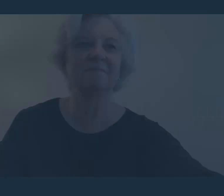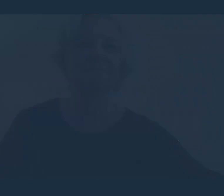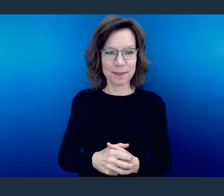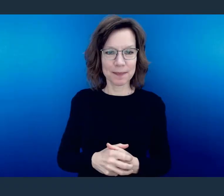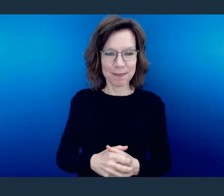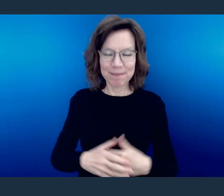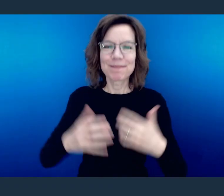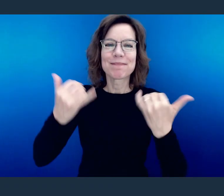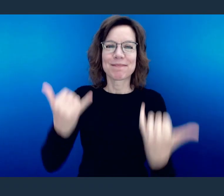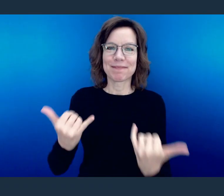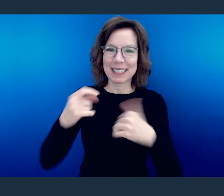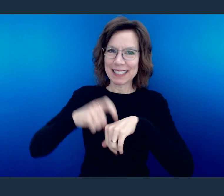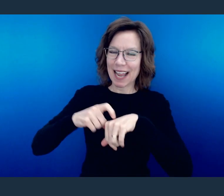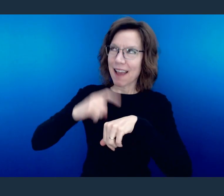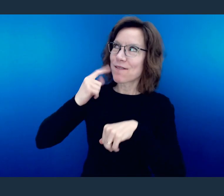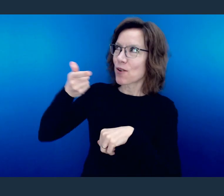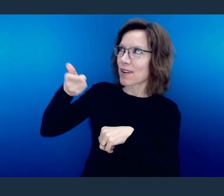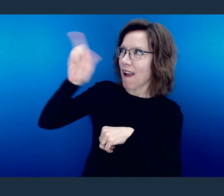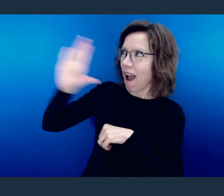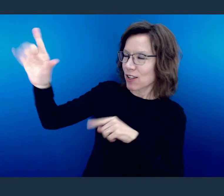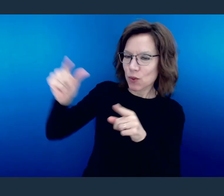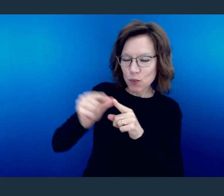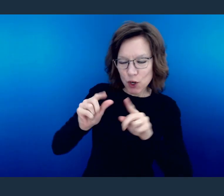Well, it's time for the word.